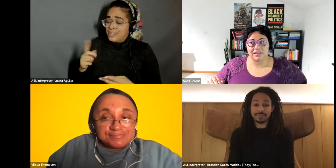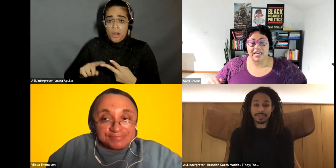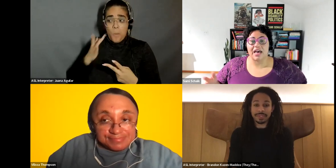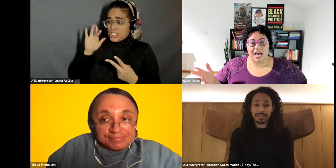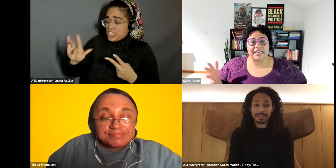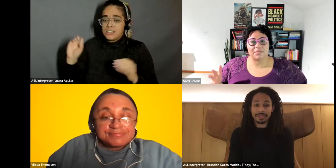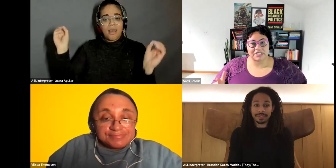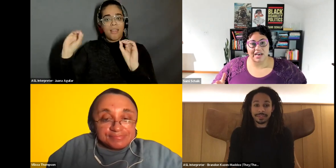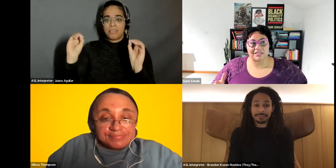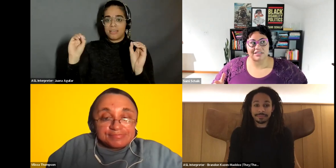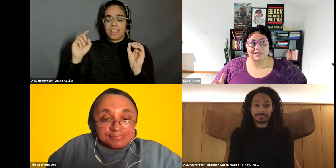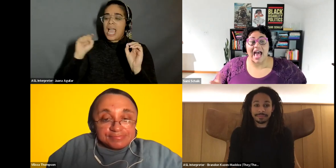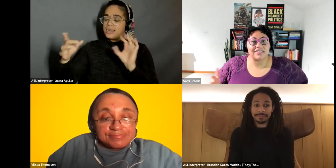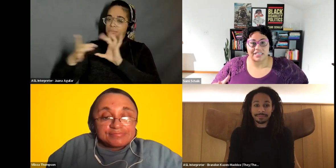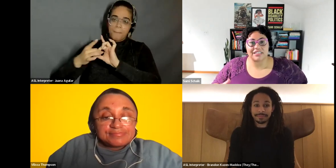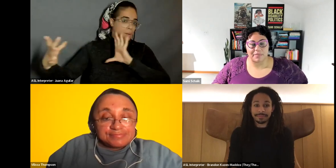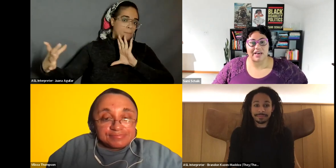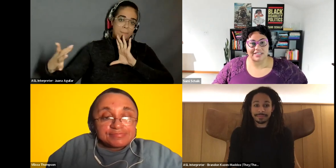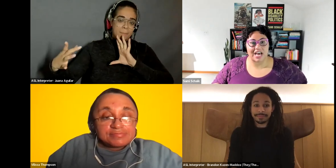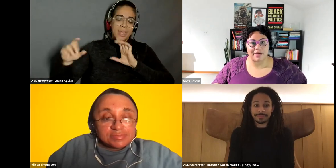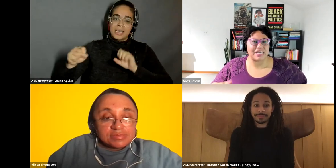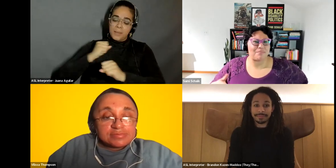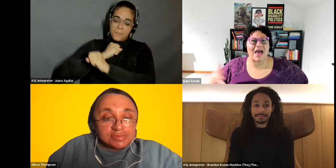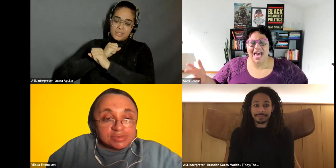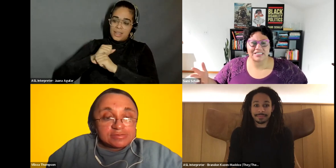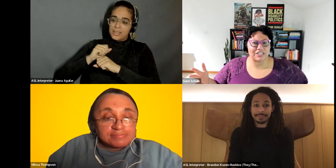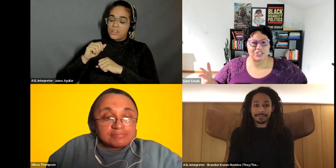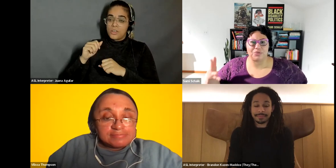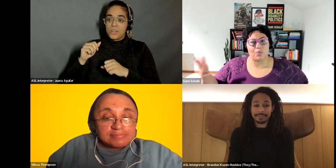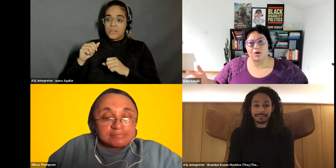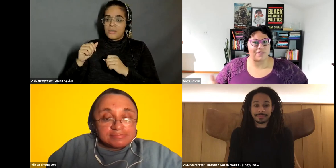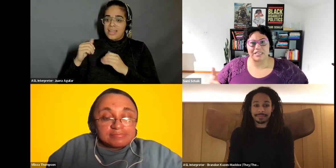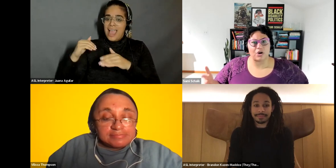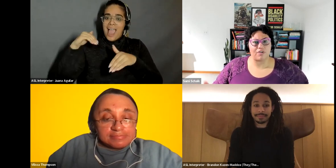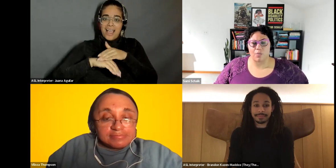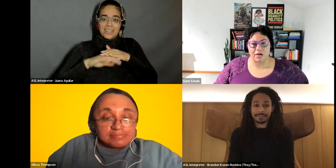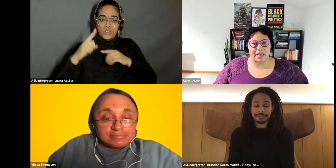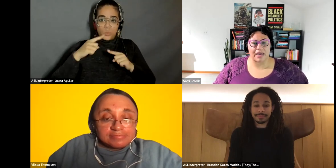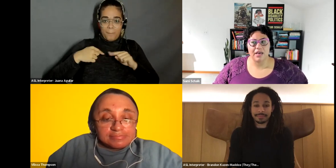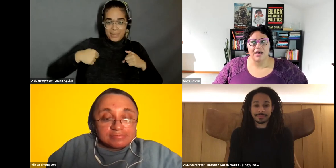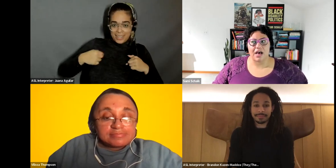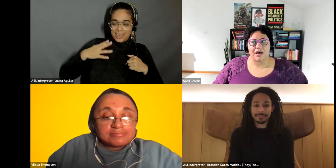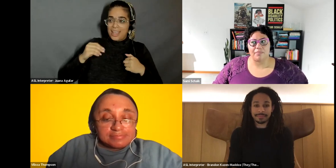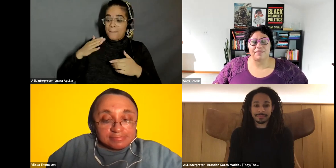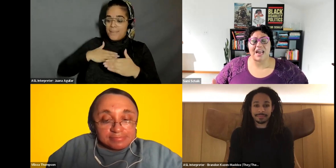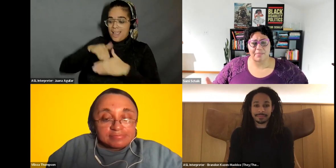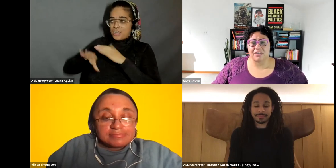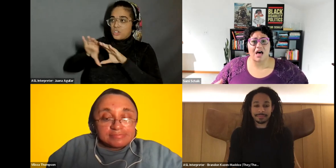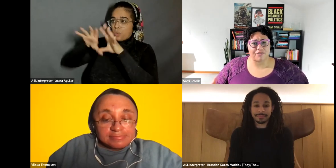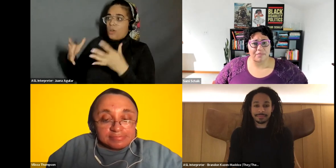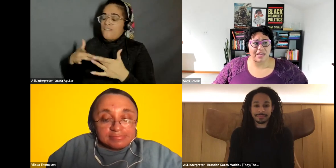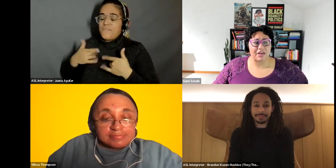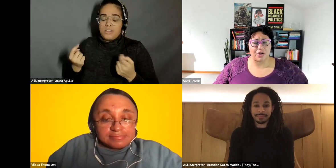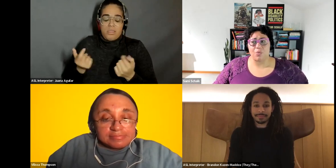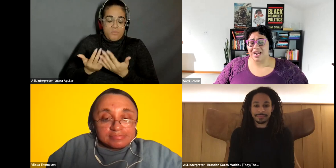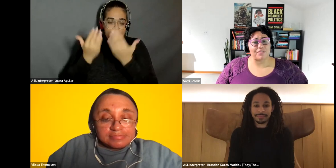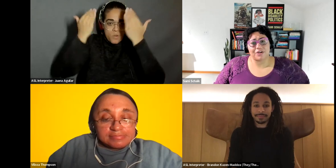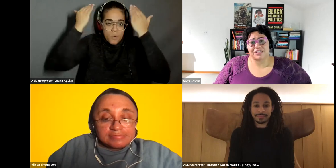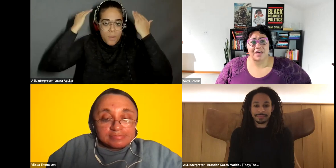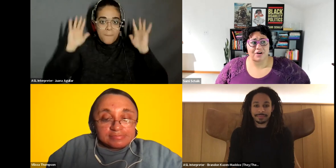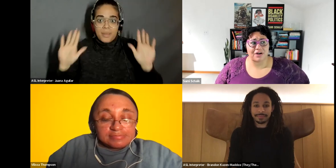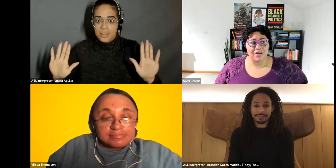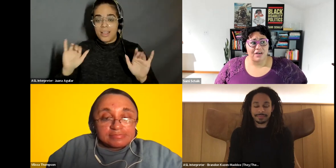Sami Schalk: yeah, I need to protect access to me at times and my access to the world that is overwhelming. That happened a lot for me, you know, whenever there's another